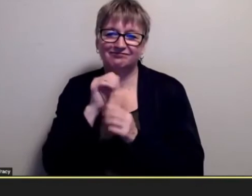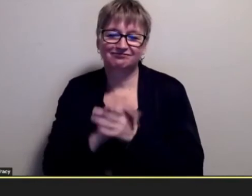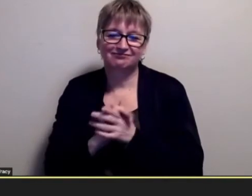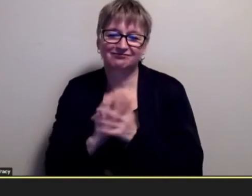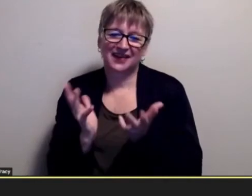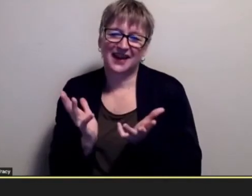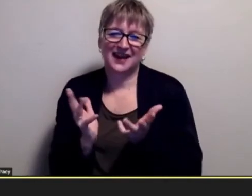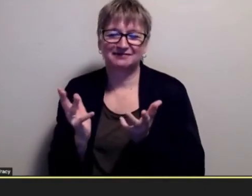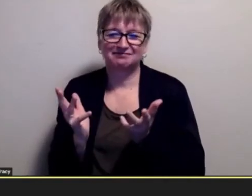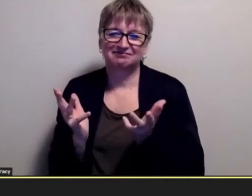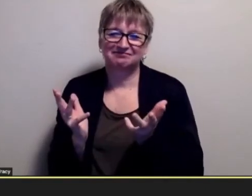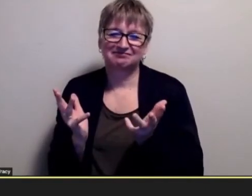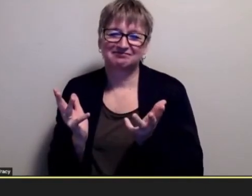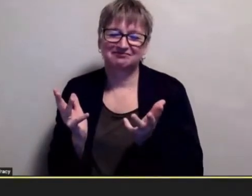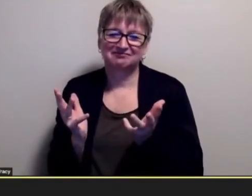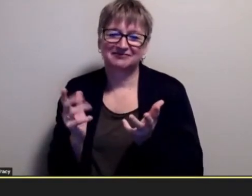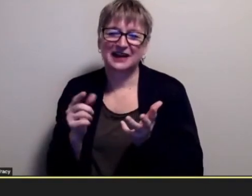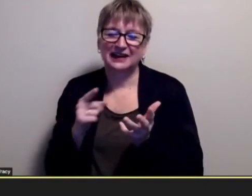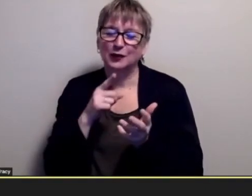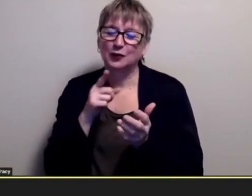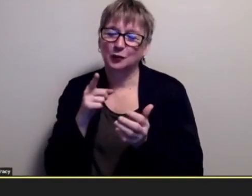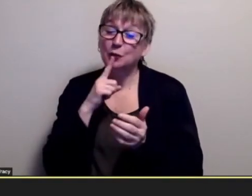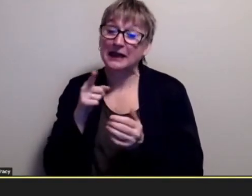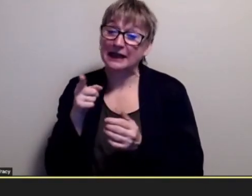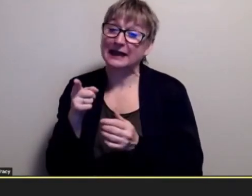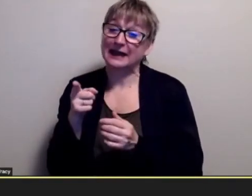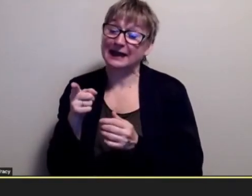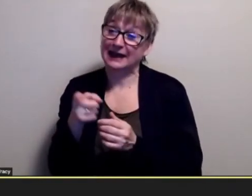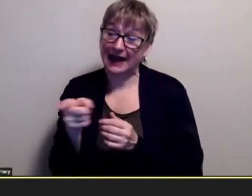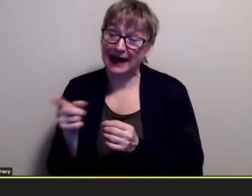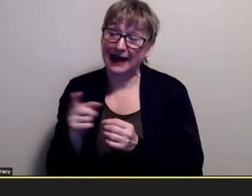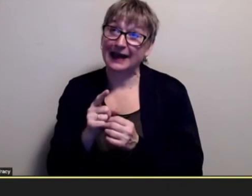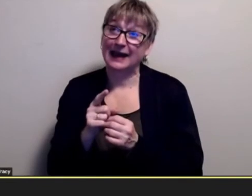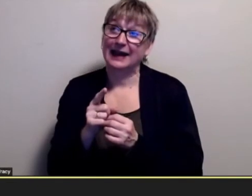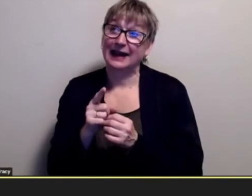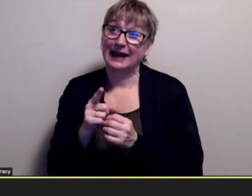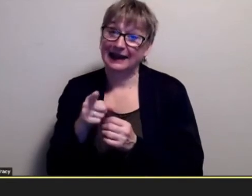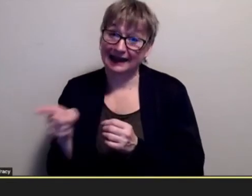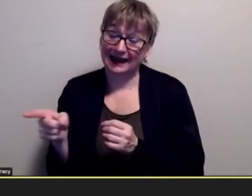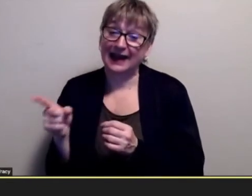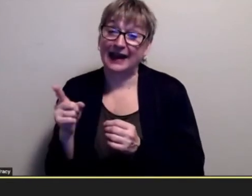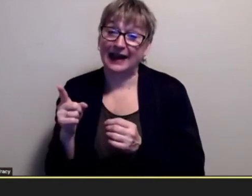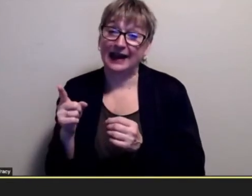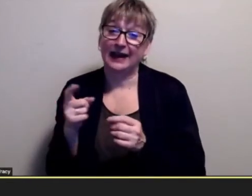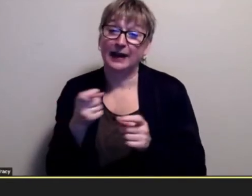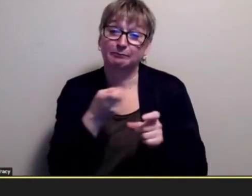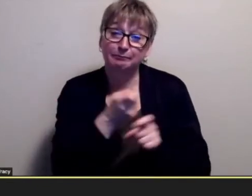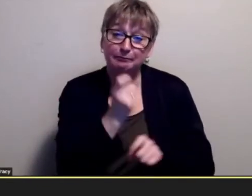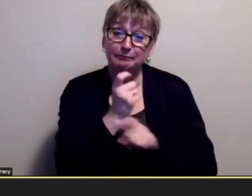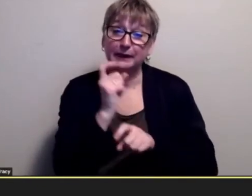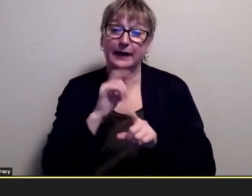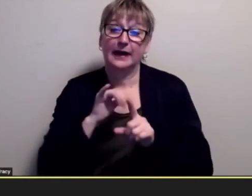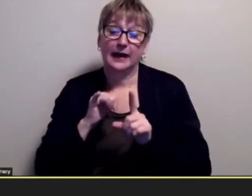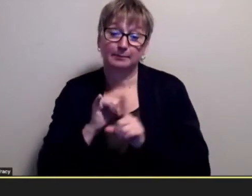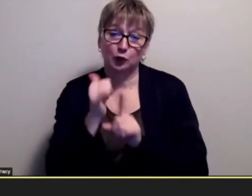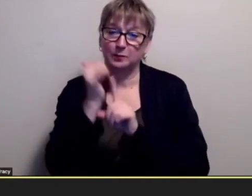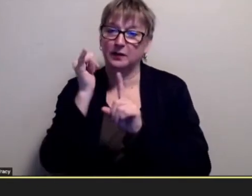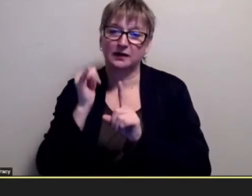they took every advantage uh to me in front of me and to believe every opportunity they got